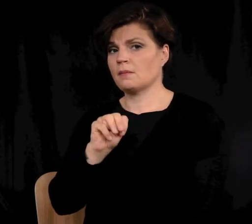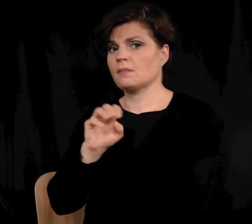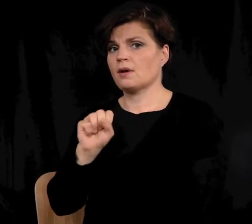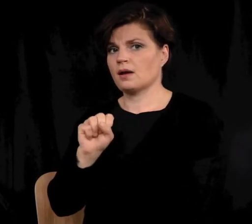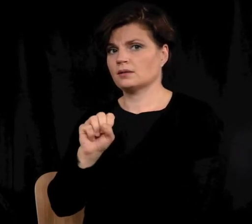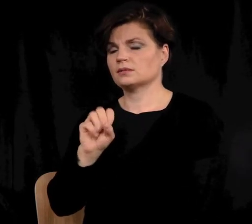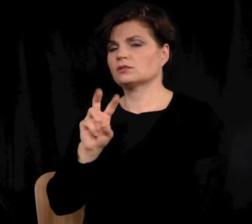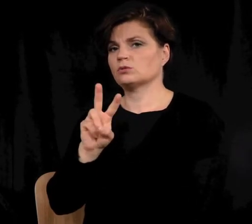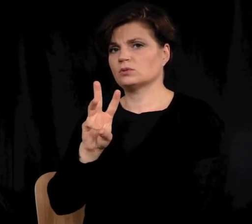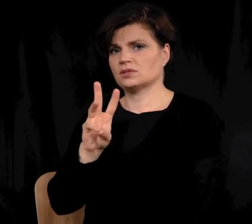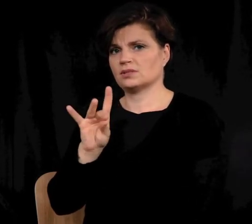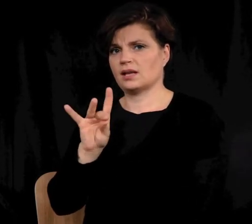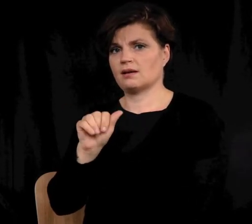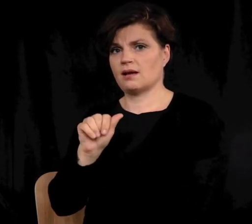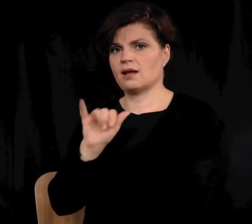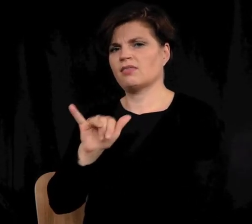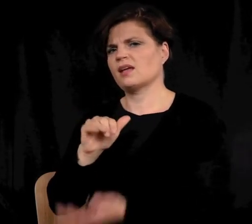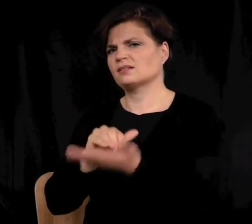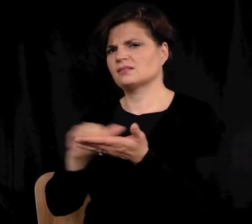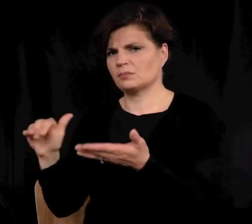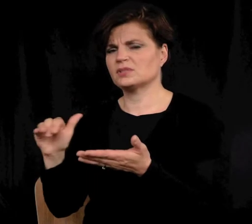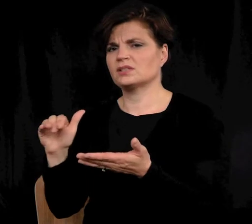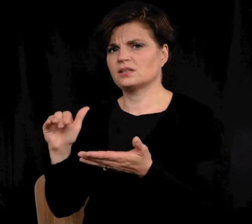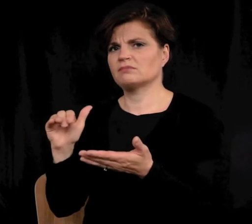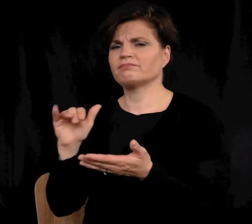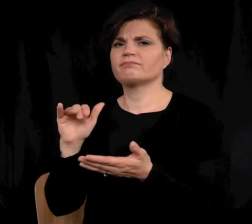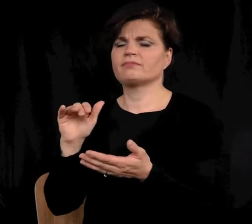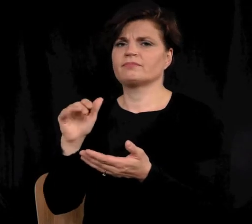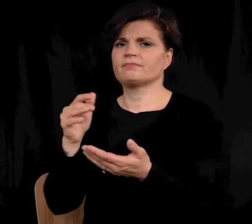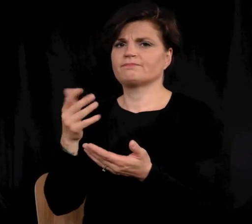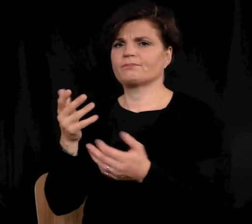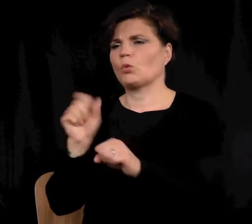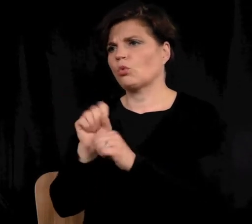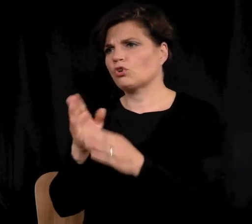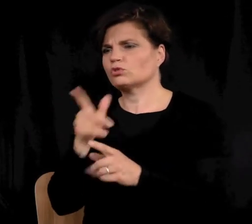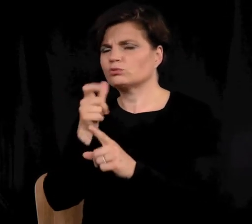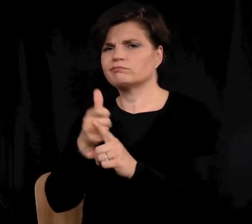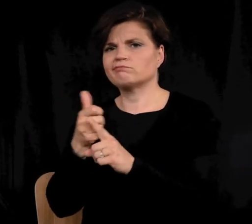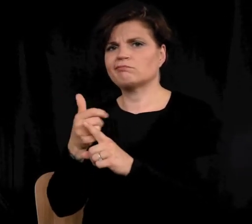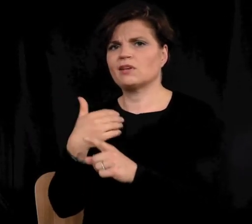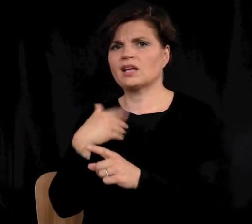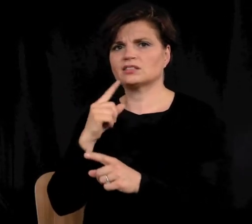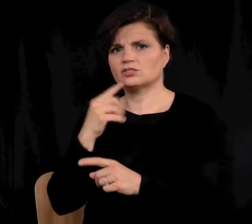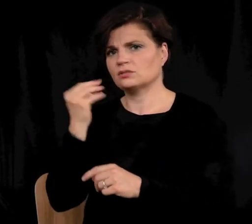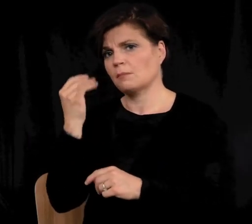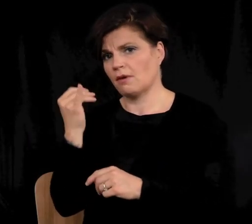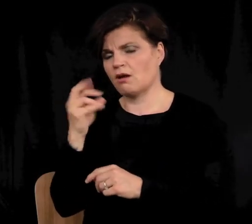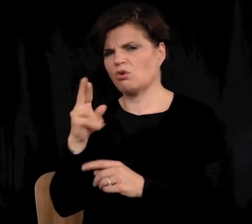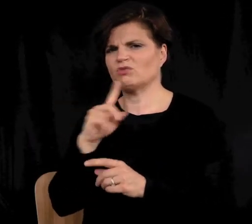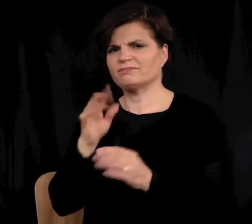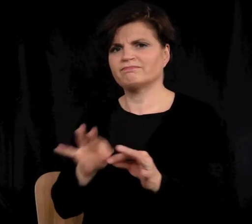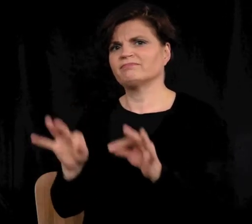MS268A exempted workers with with serious mental illness